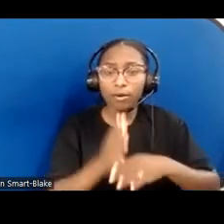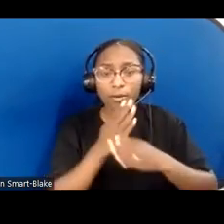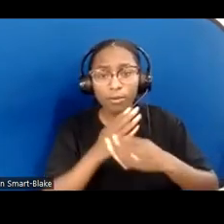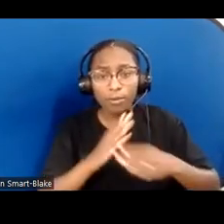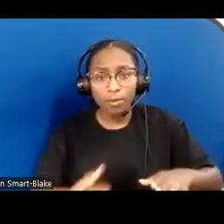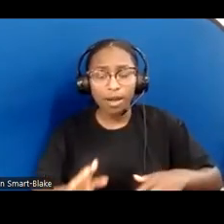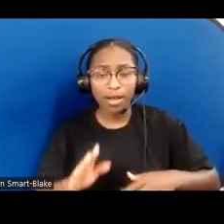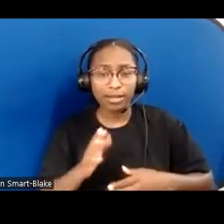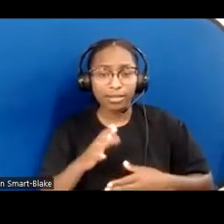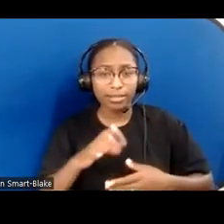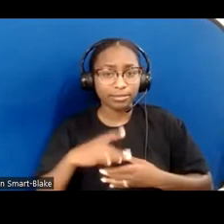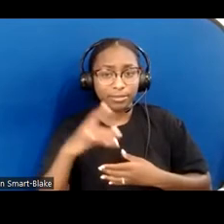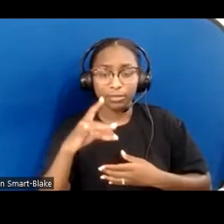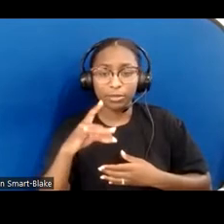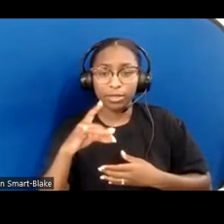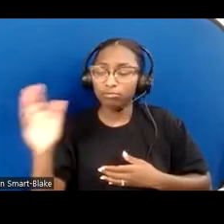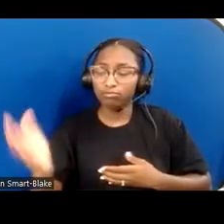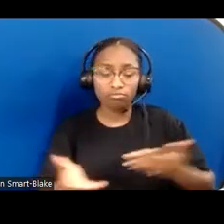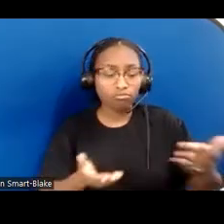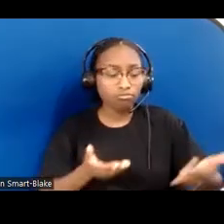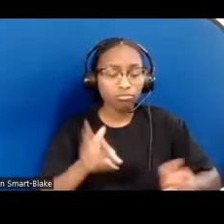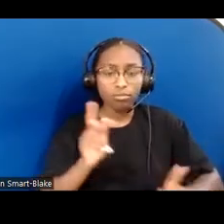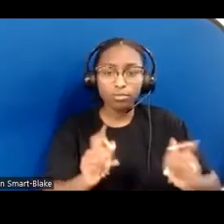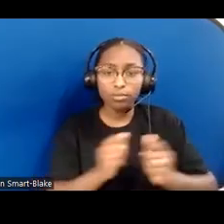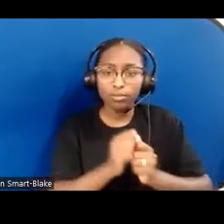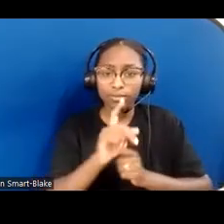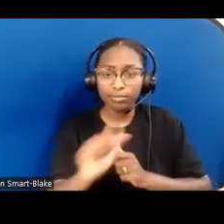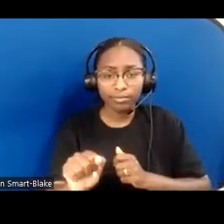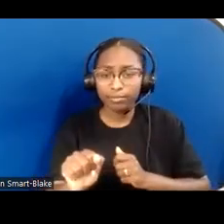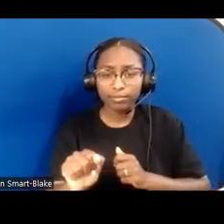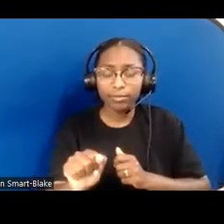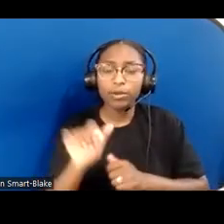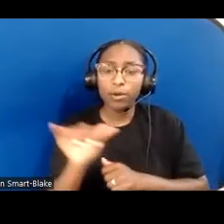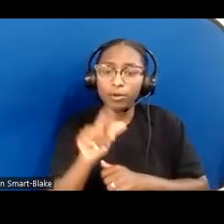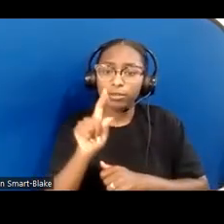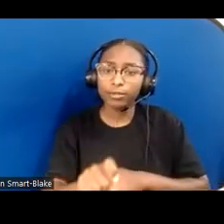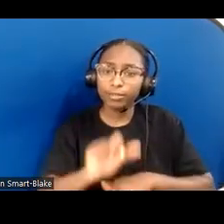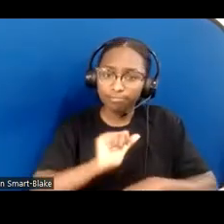and creating spaces for them, but allowing them to welcome and create spaces for you...